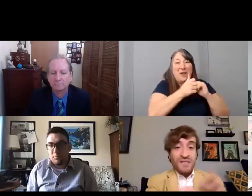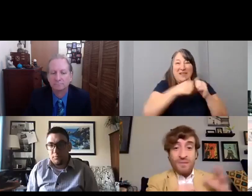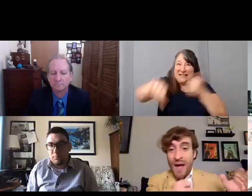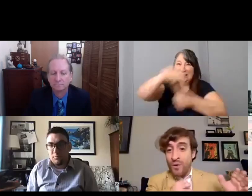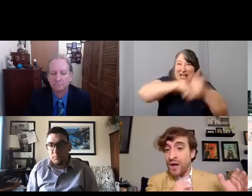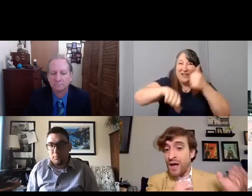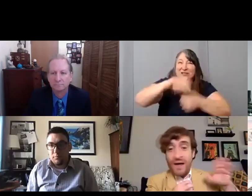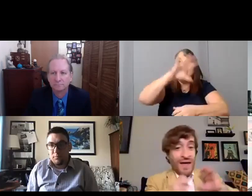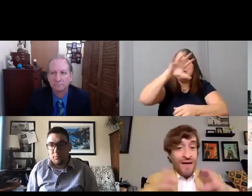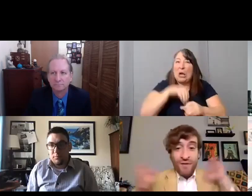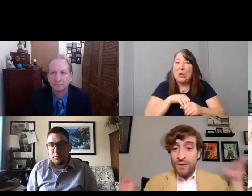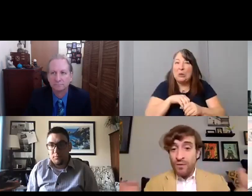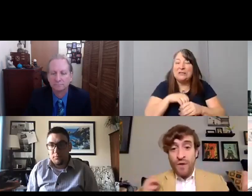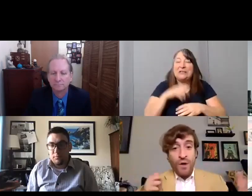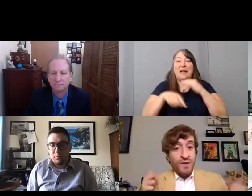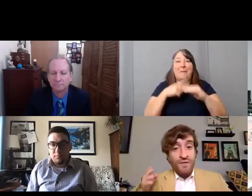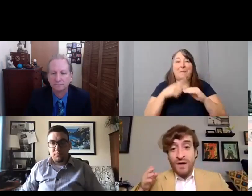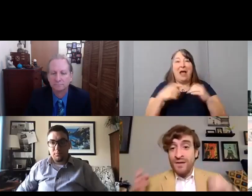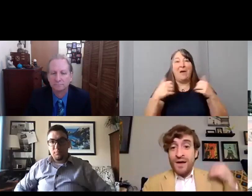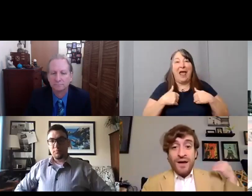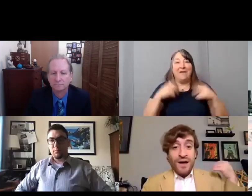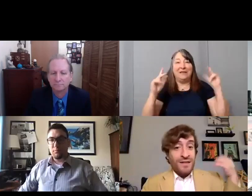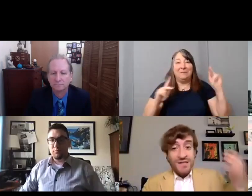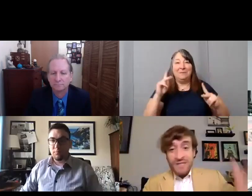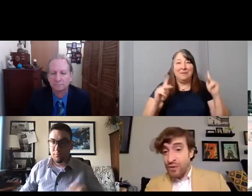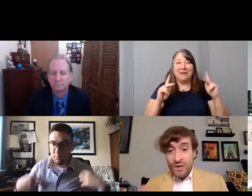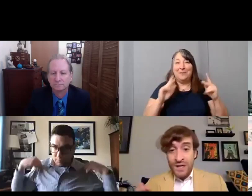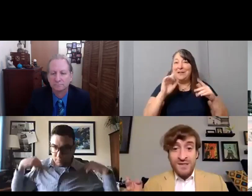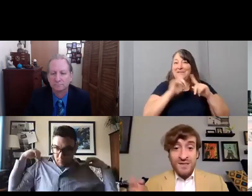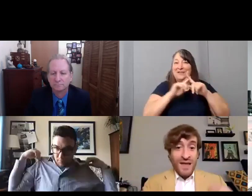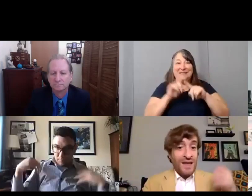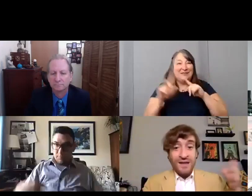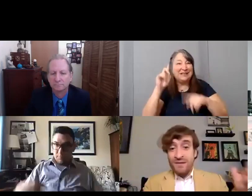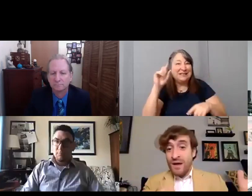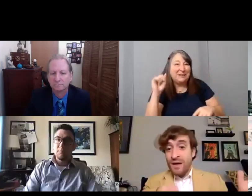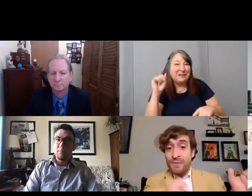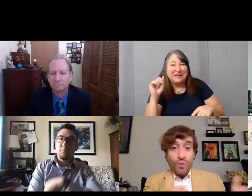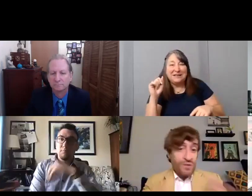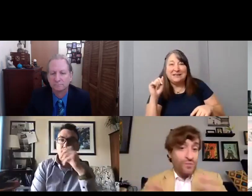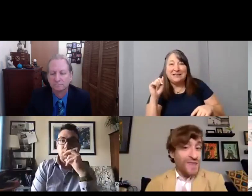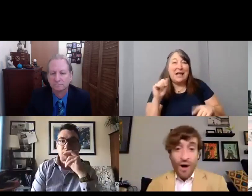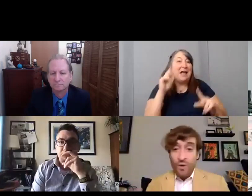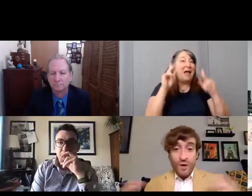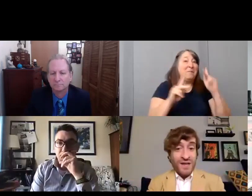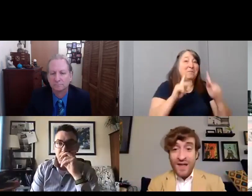having people of all different disabilities and people with and without working together.